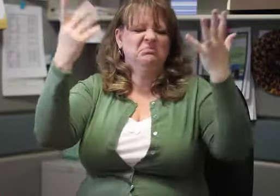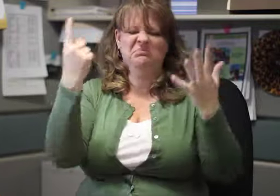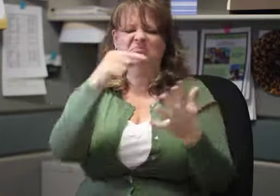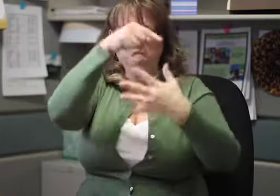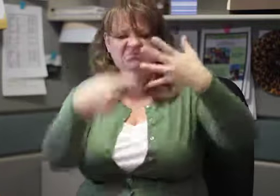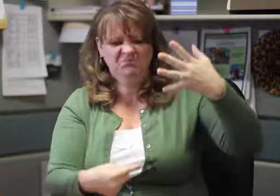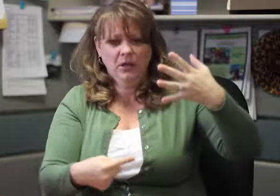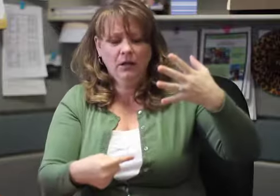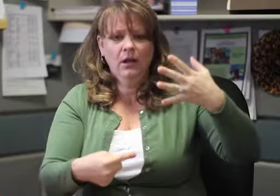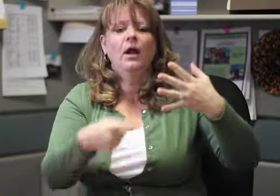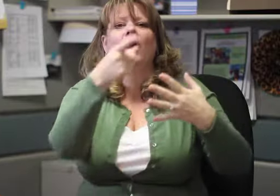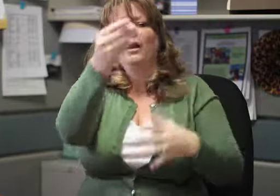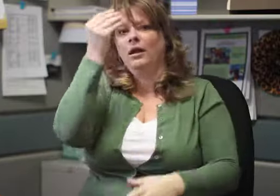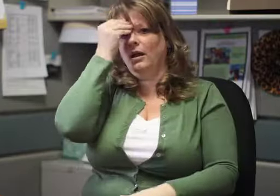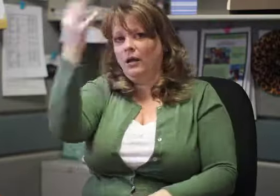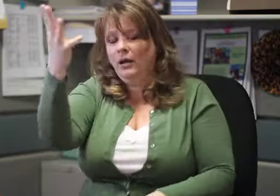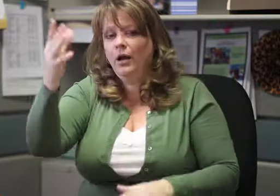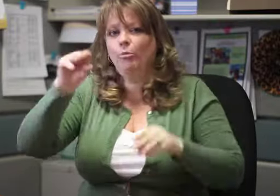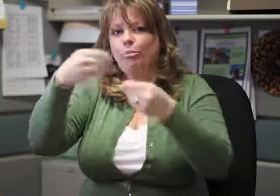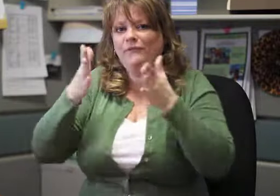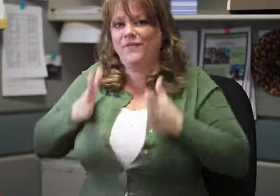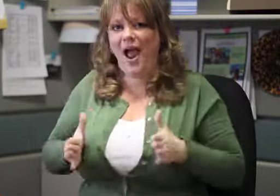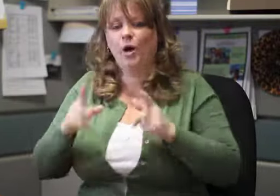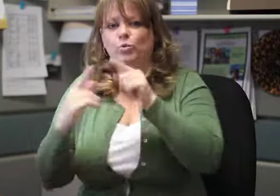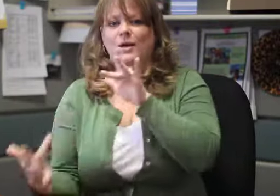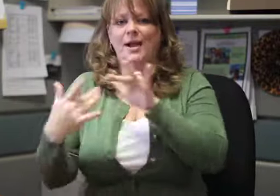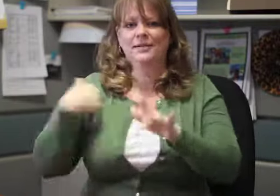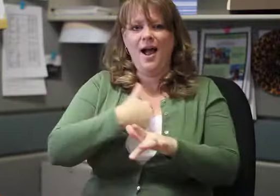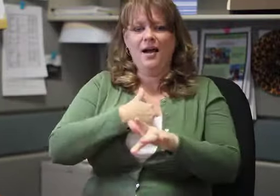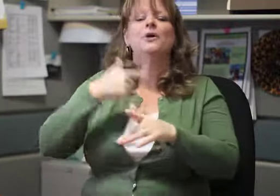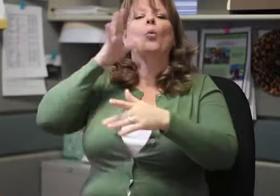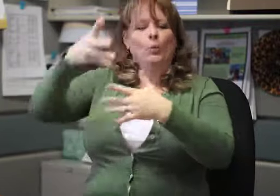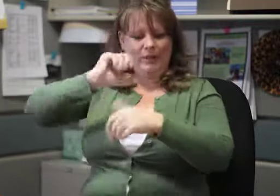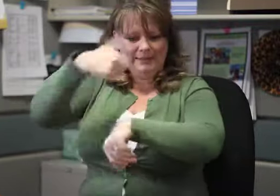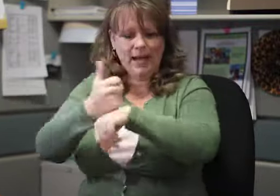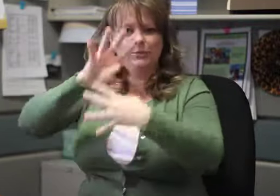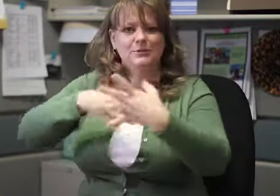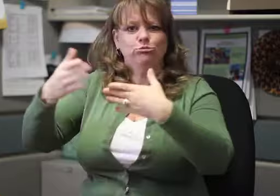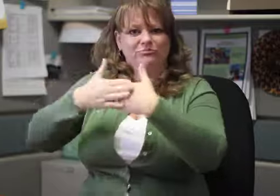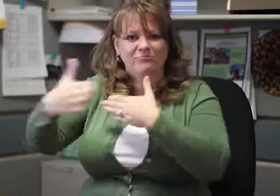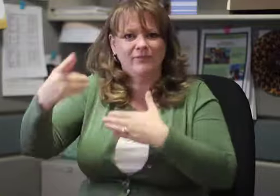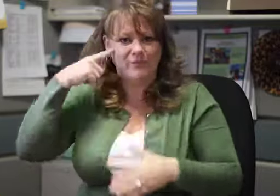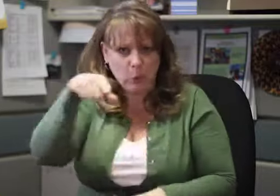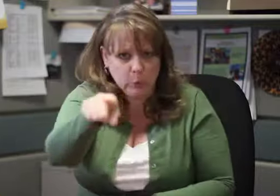If you receive a court order to attend classes such as a DUI or parenting class, or for any court ordered class, you must contact the provider.